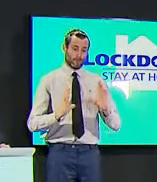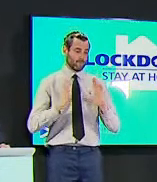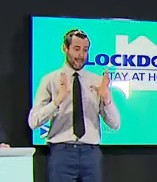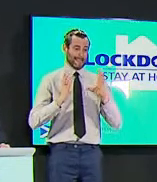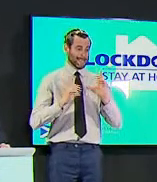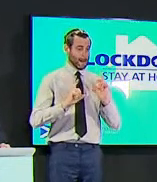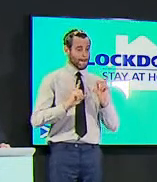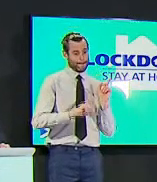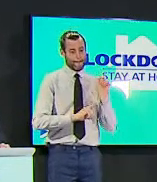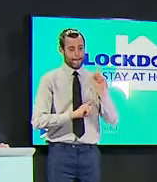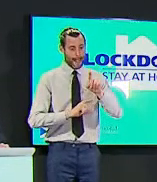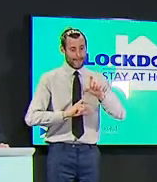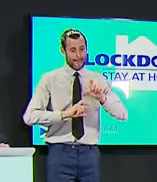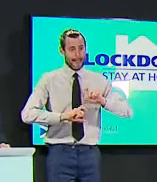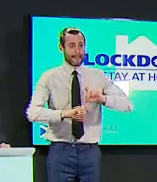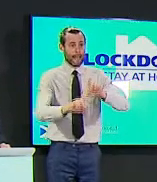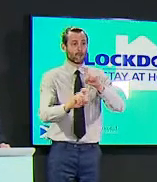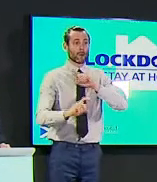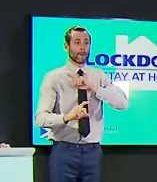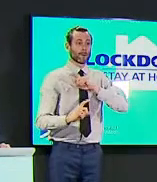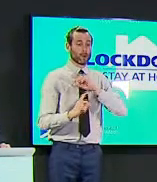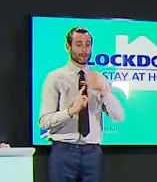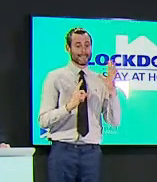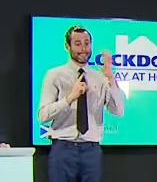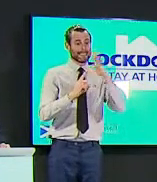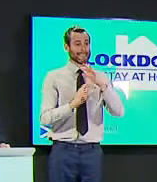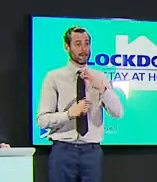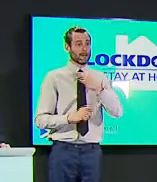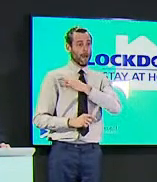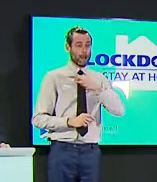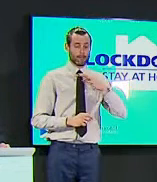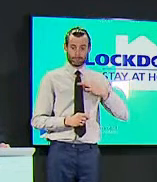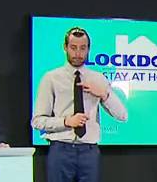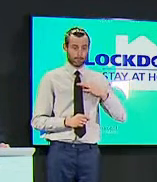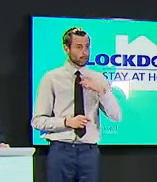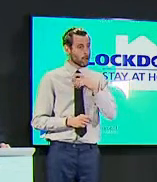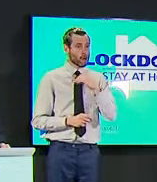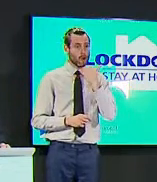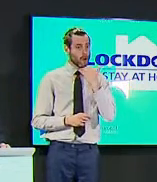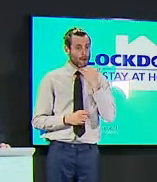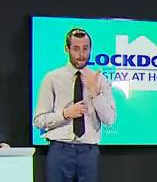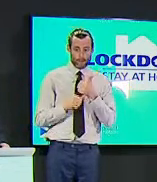retained sorry is enough being done to support staff and protect them from possible burnout